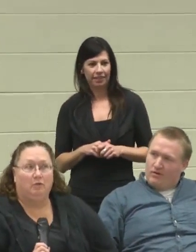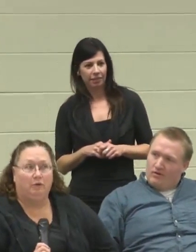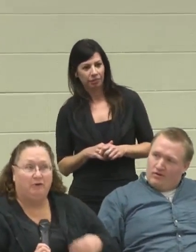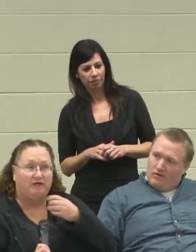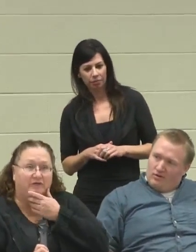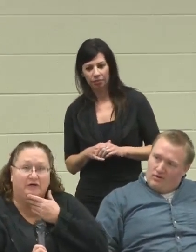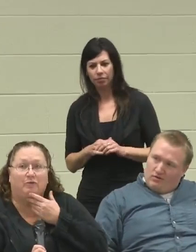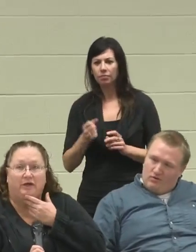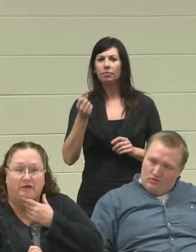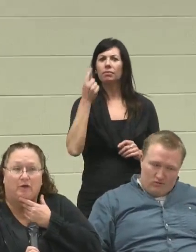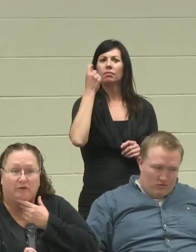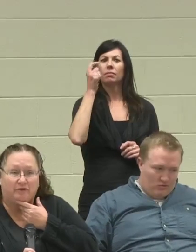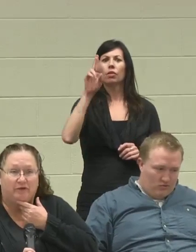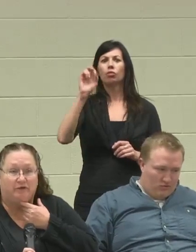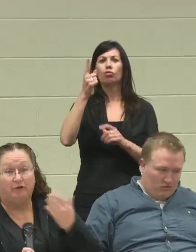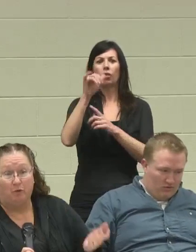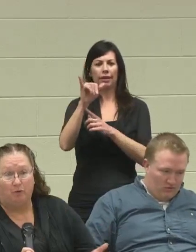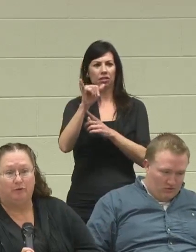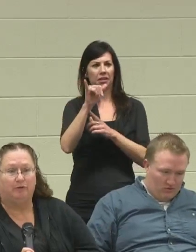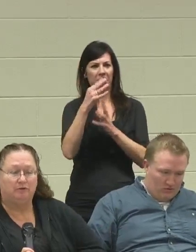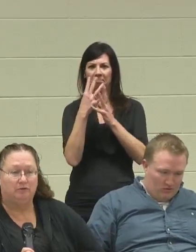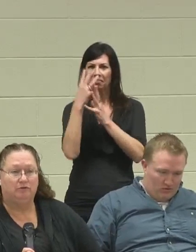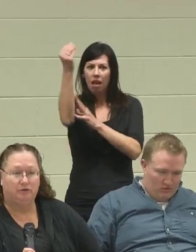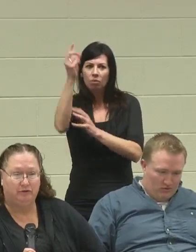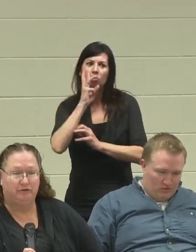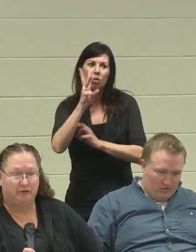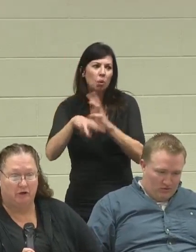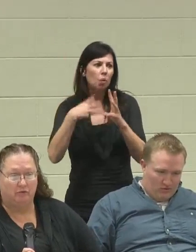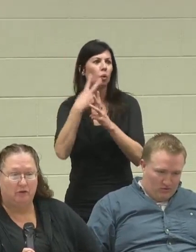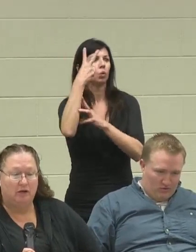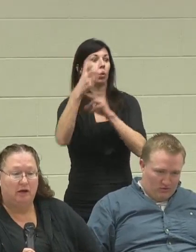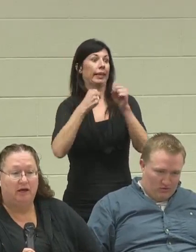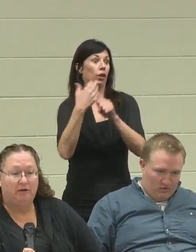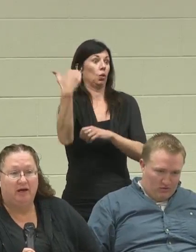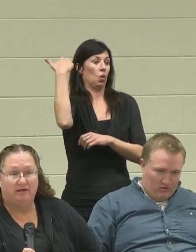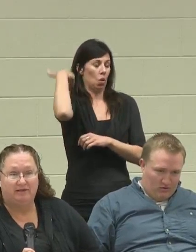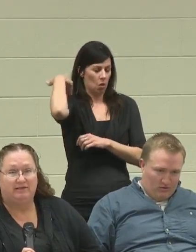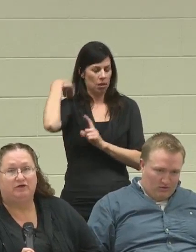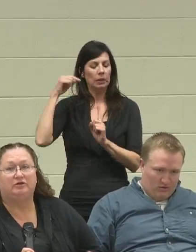When Regi was getting ready to go into the adult world two years ago, and he made the decision